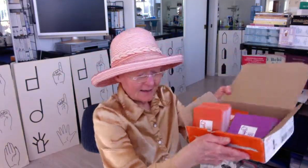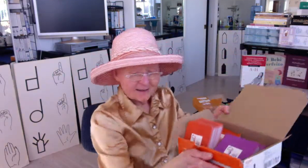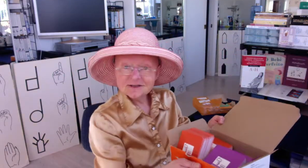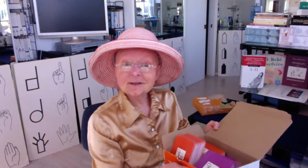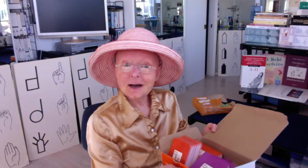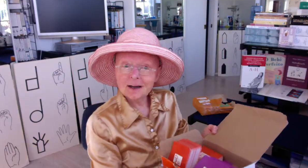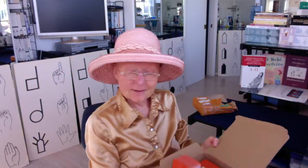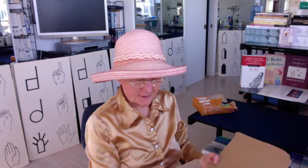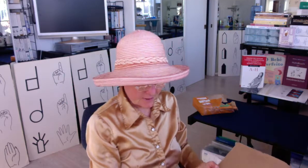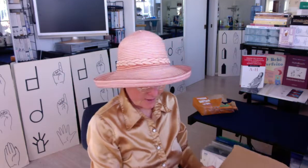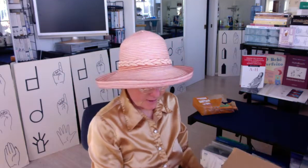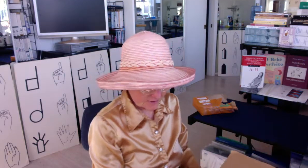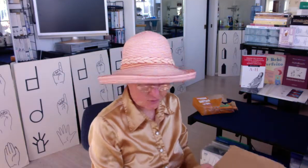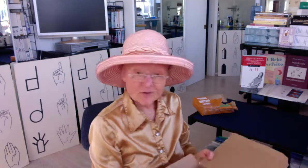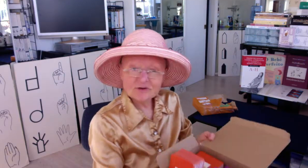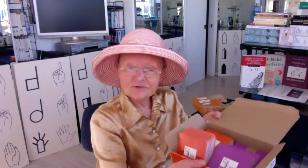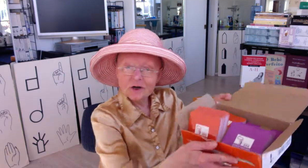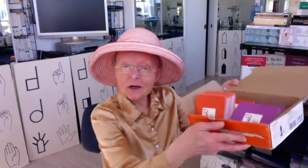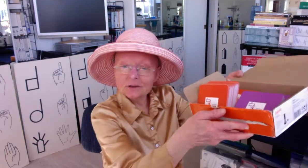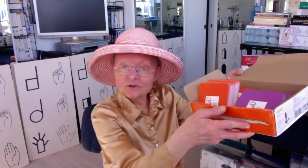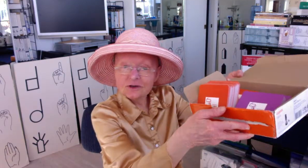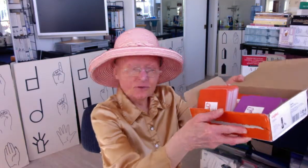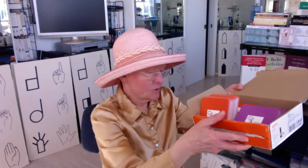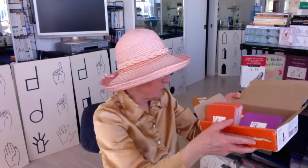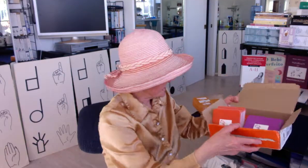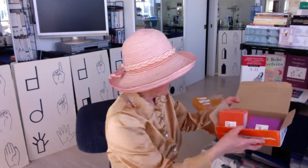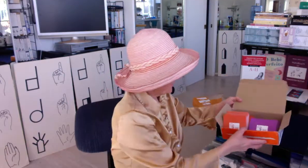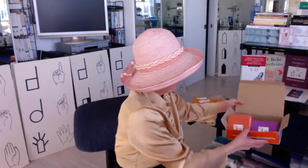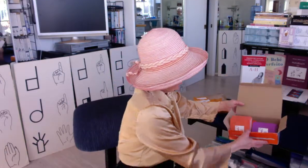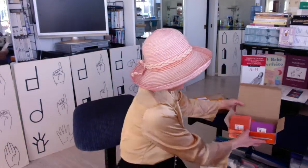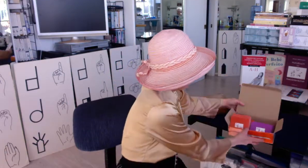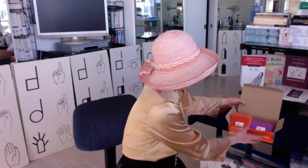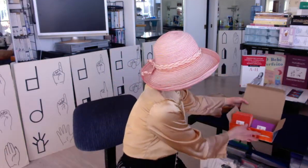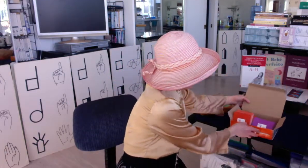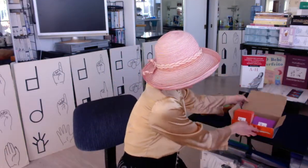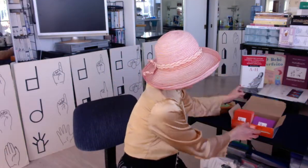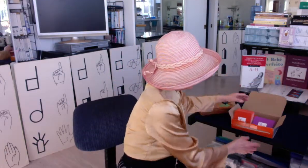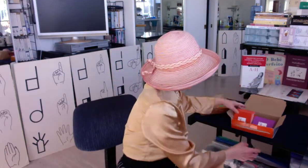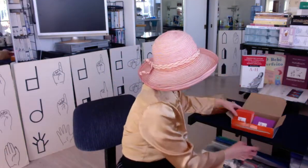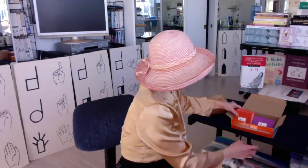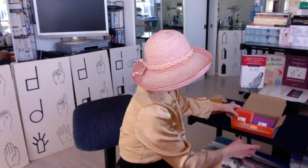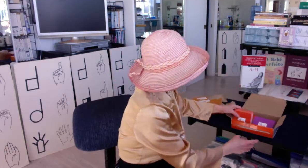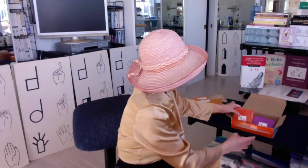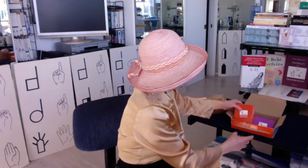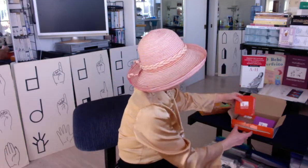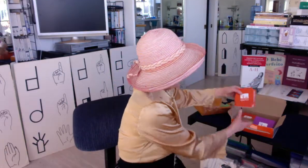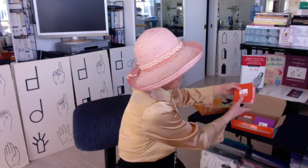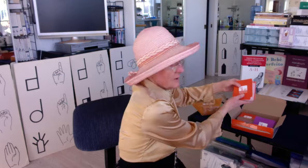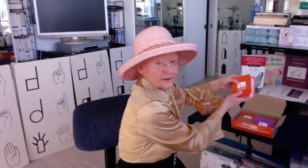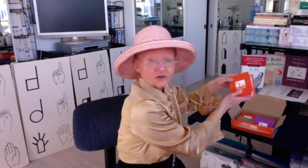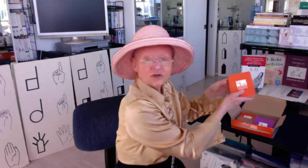Inside the cards, well, they're different colors. Have you noticed? See? I'll put it back here so you can see it. We have orange and